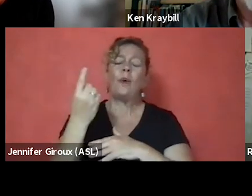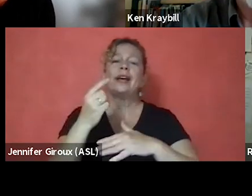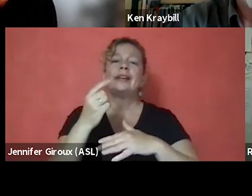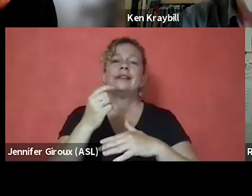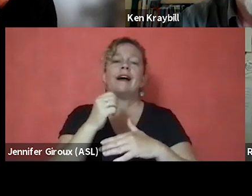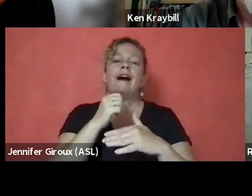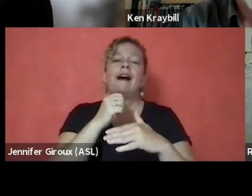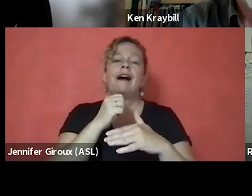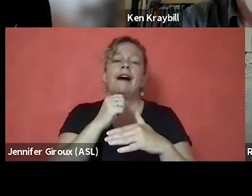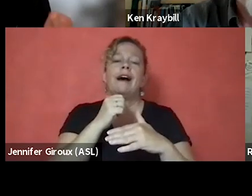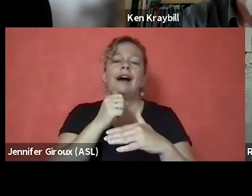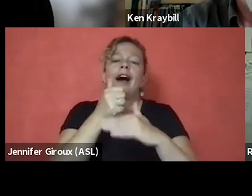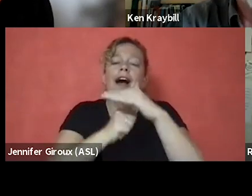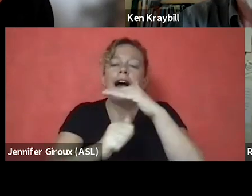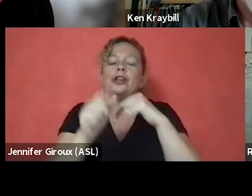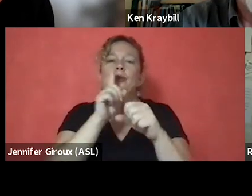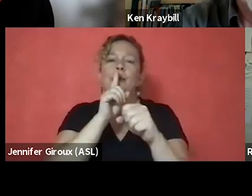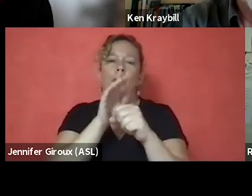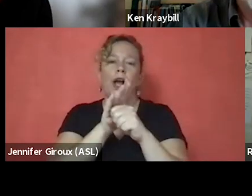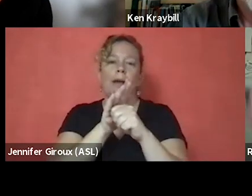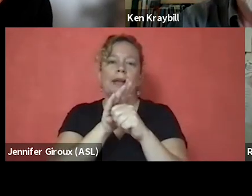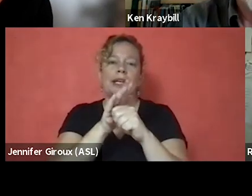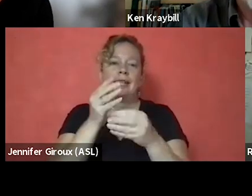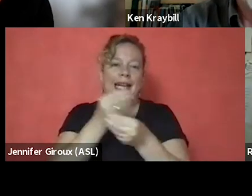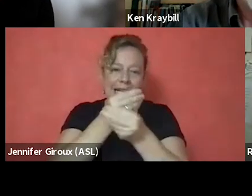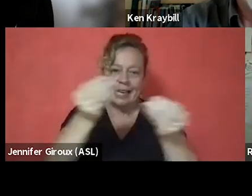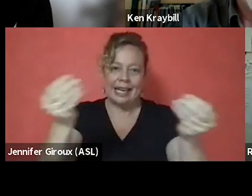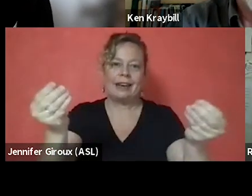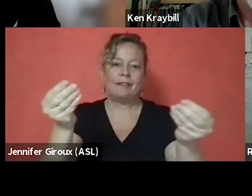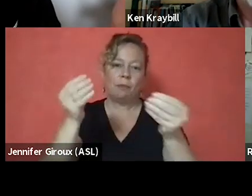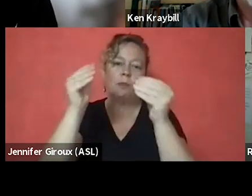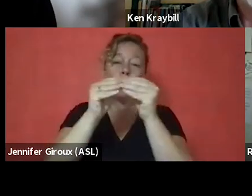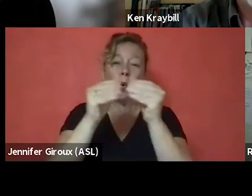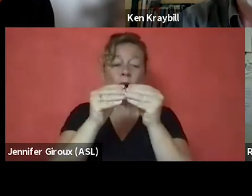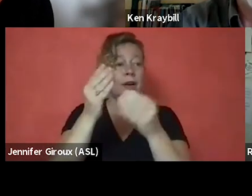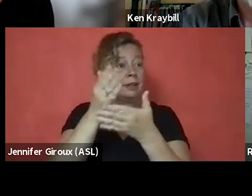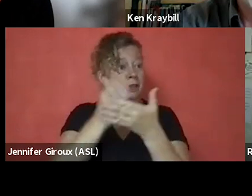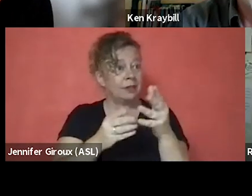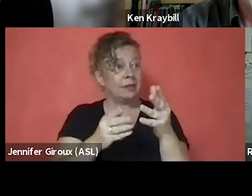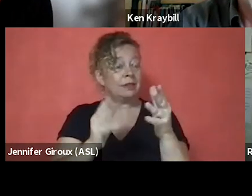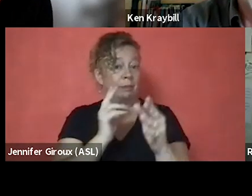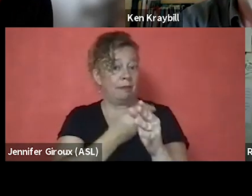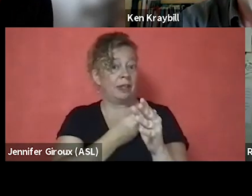because so many of us have been approached by really well-meaning outreach workers